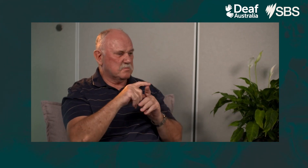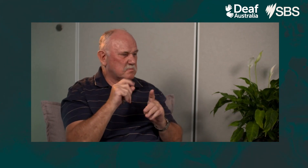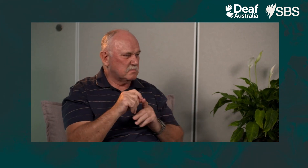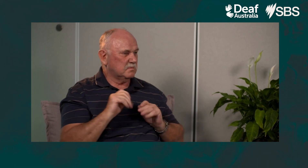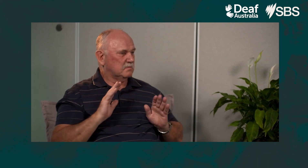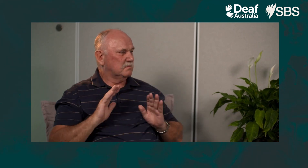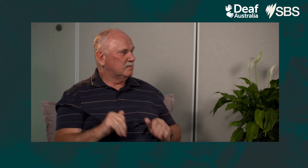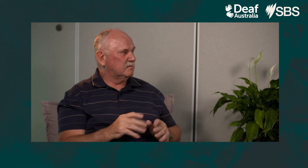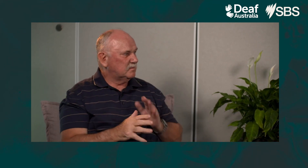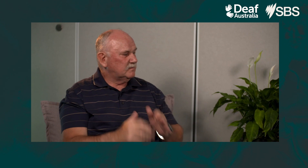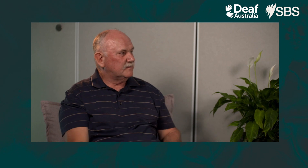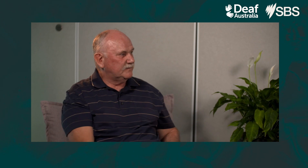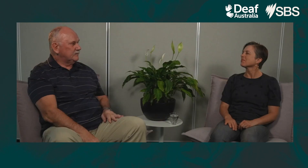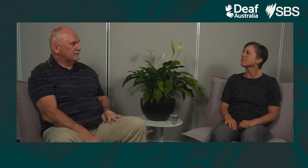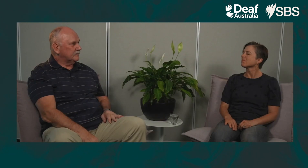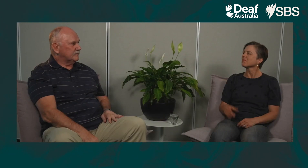I was just referred to as DP.